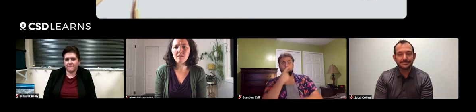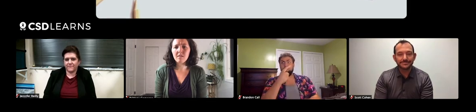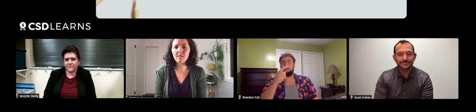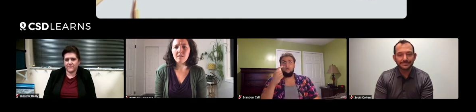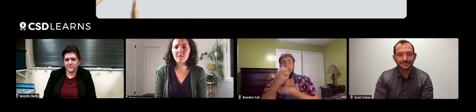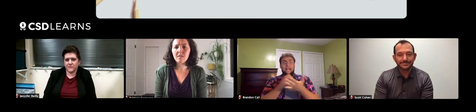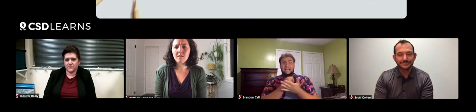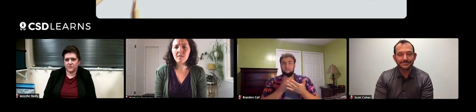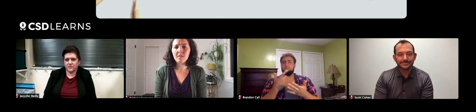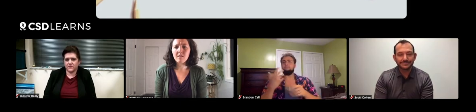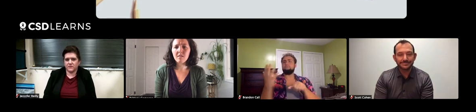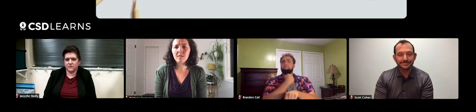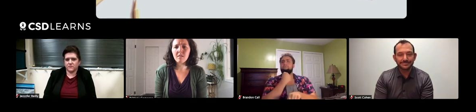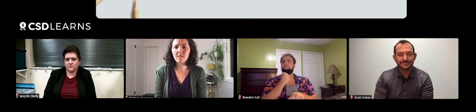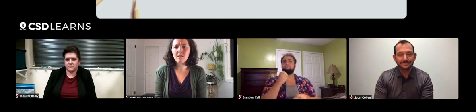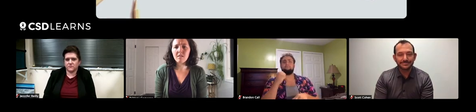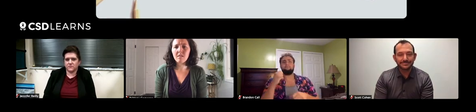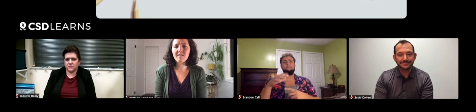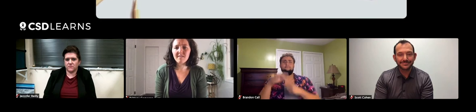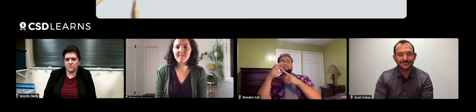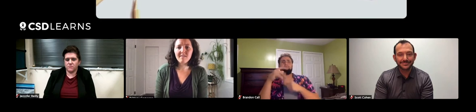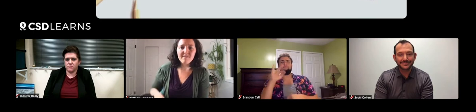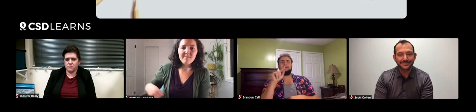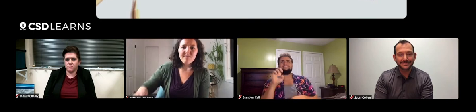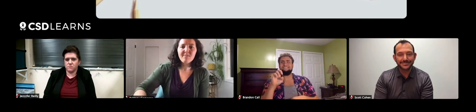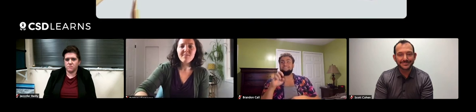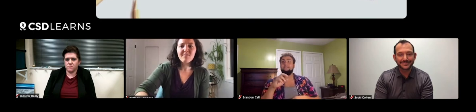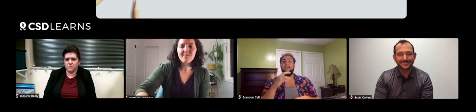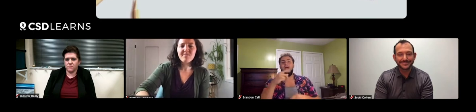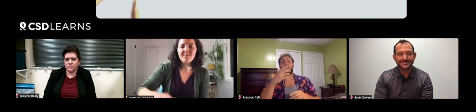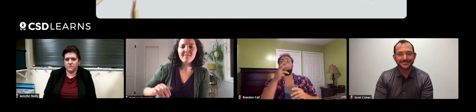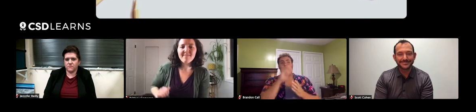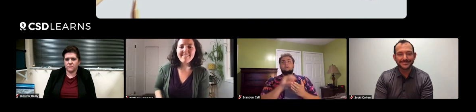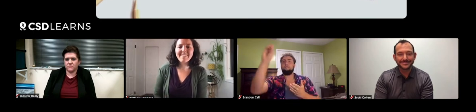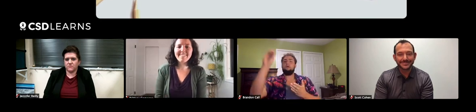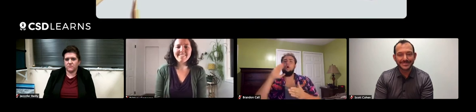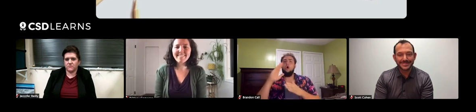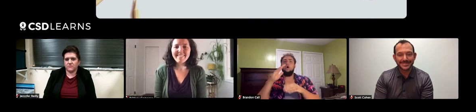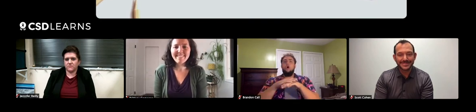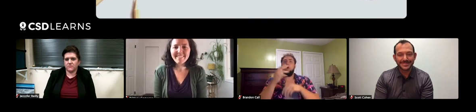or most oddball name wins a prize. I have a hall of fame wall